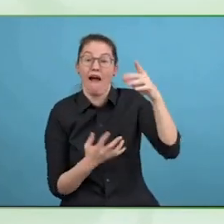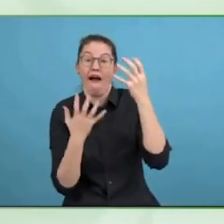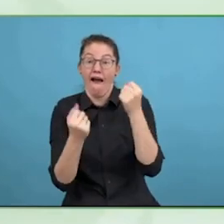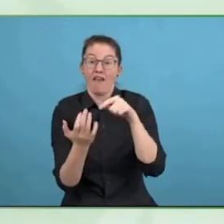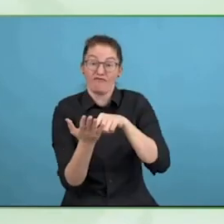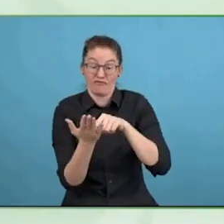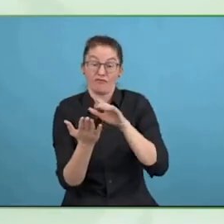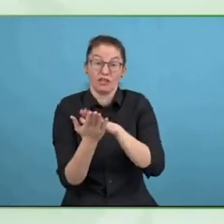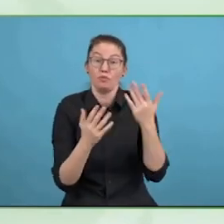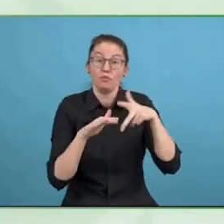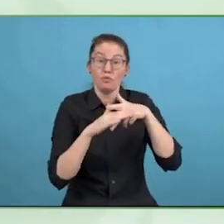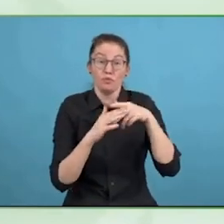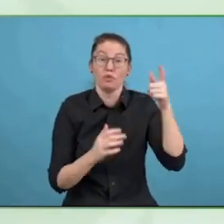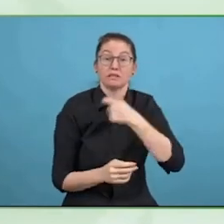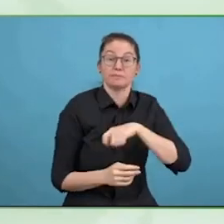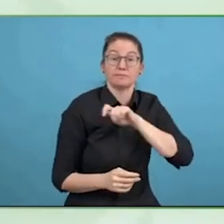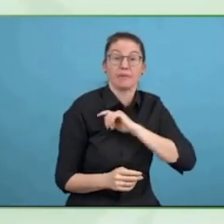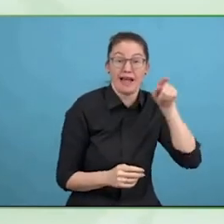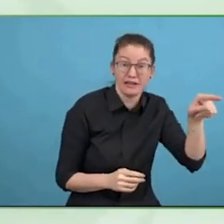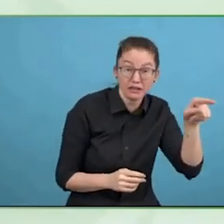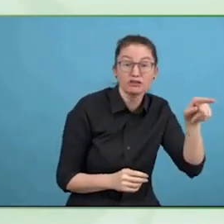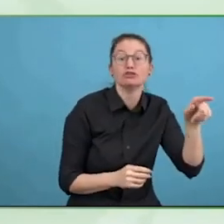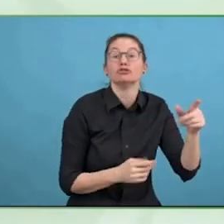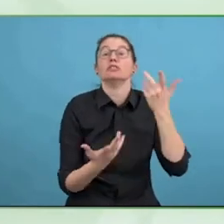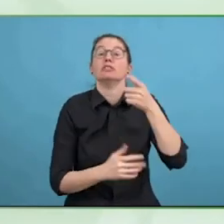are two options, yes or no with also the option I do not.